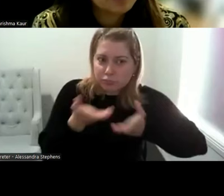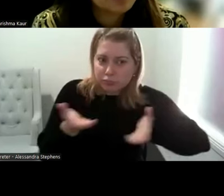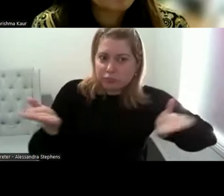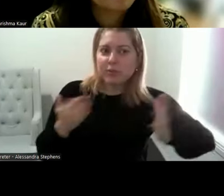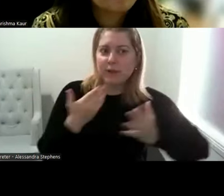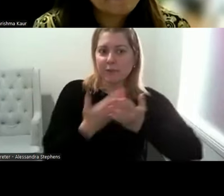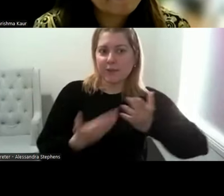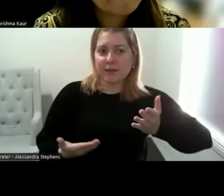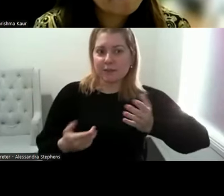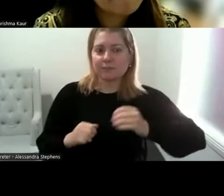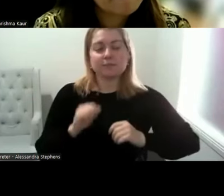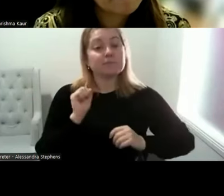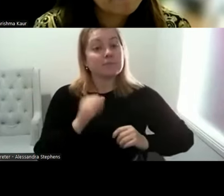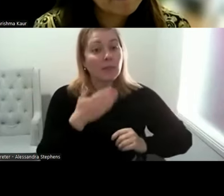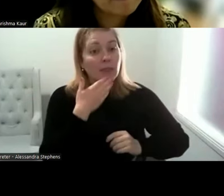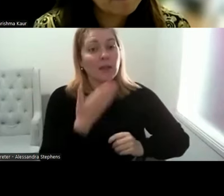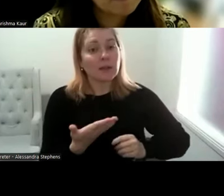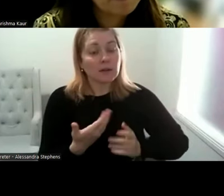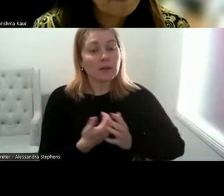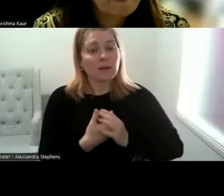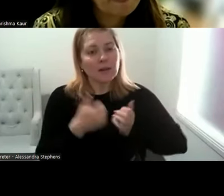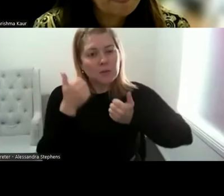Yeah, thank you. And you know, what we're talking, you know,